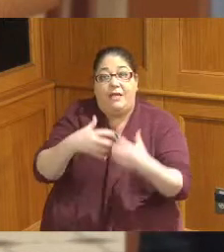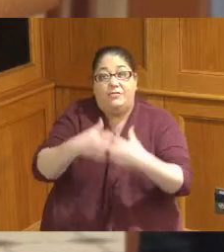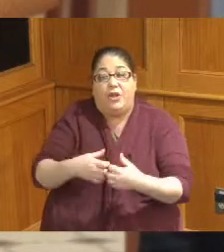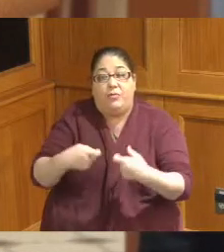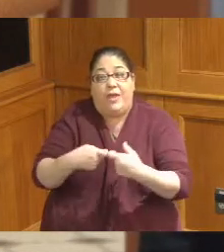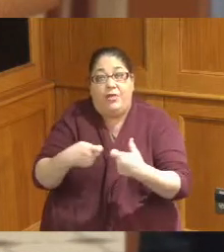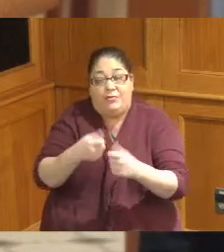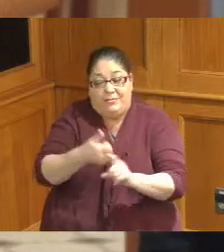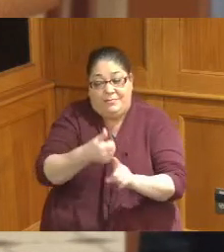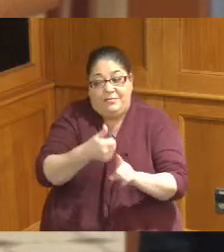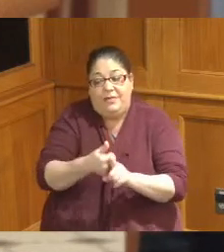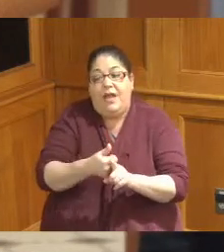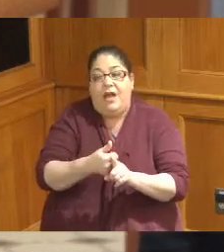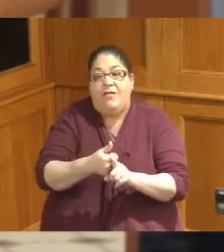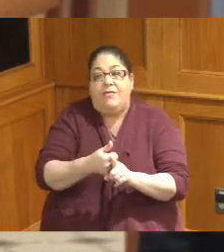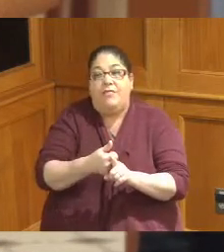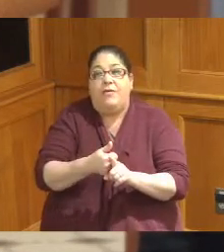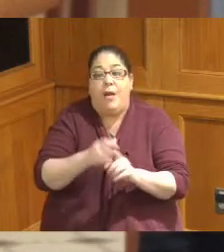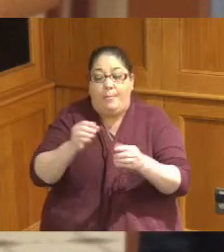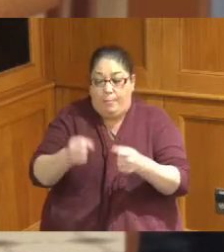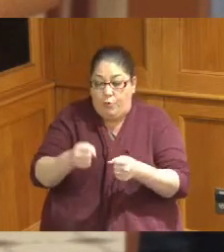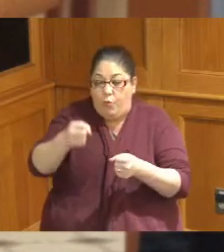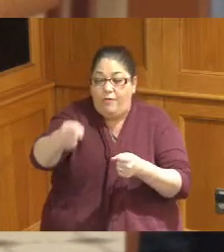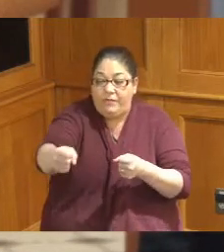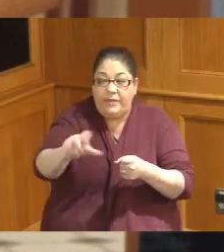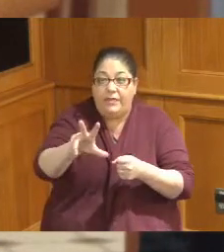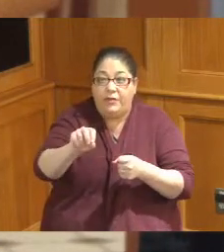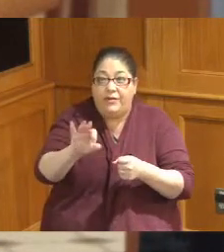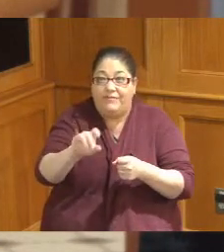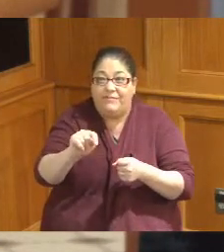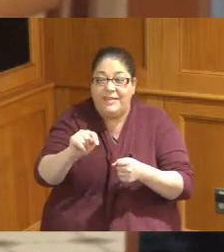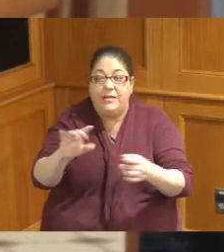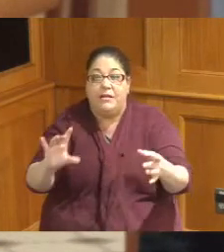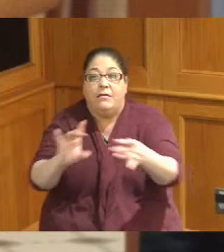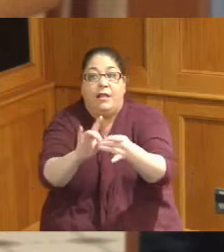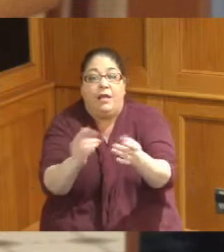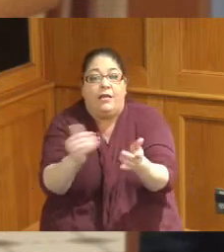move that about 30 feet and then reconnect it to the high voltage lines and it weighs about